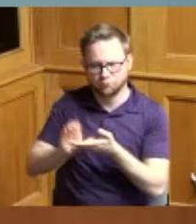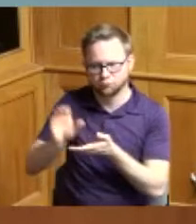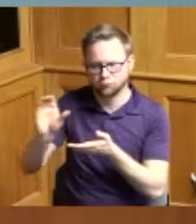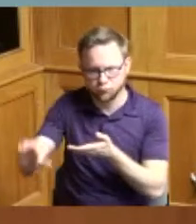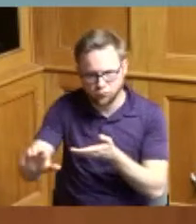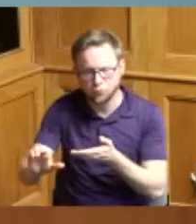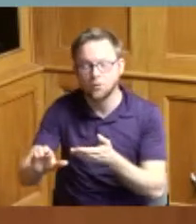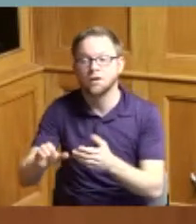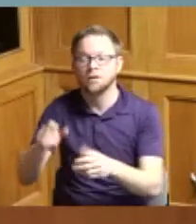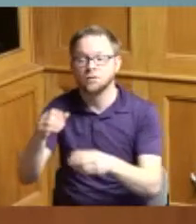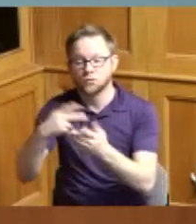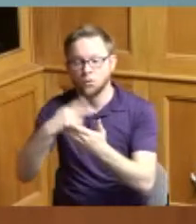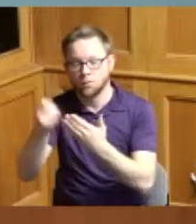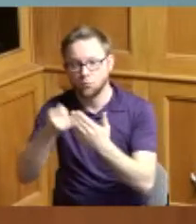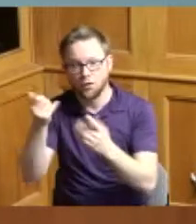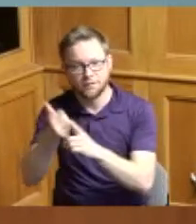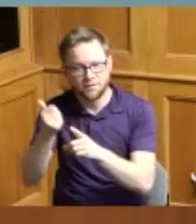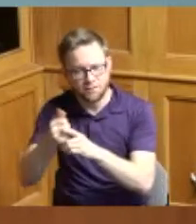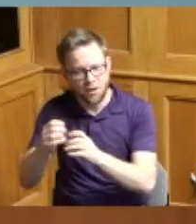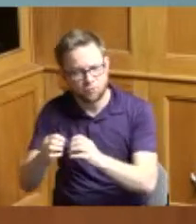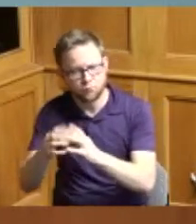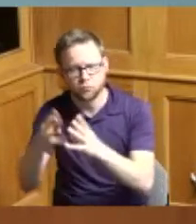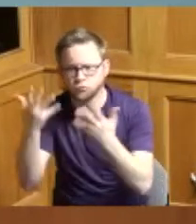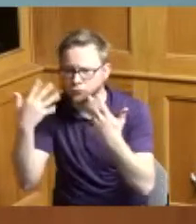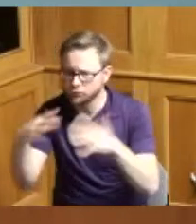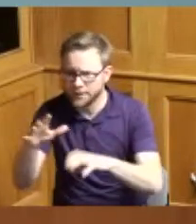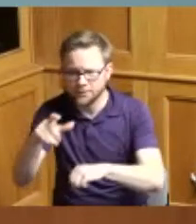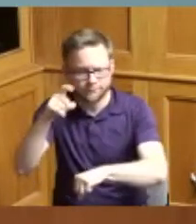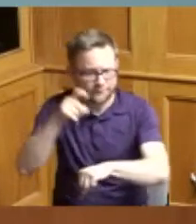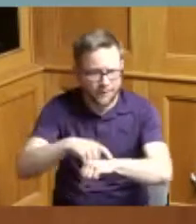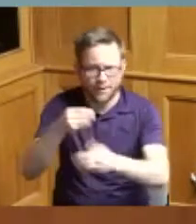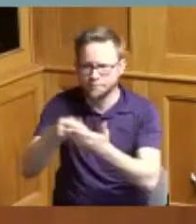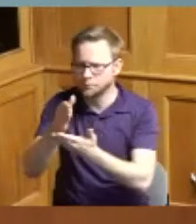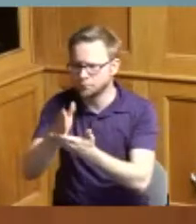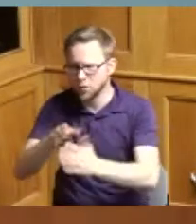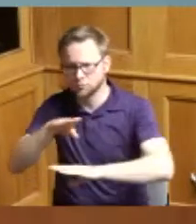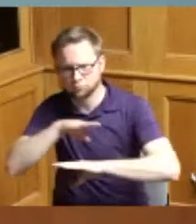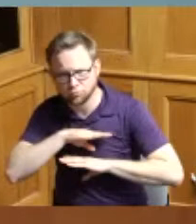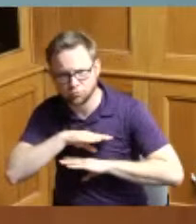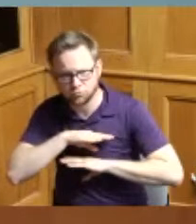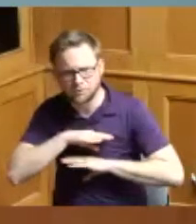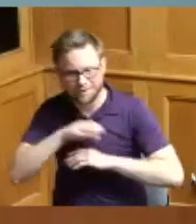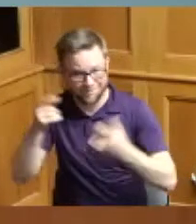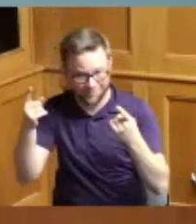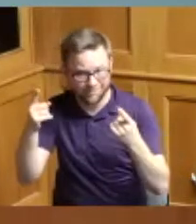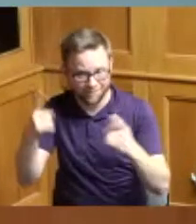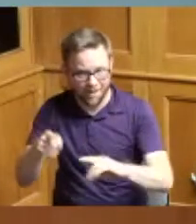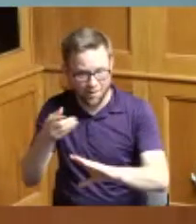and within budget which has happened in both cases with the prior builds increasing employment